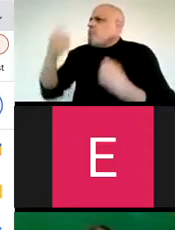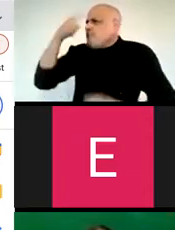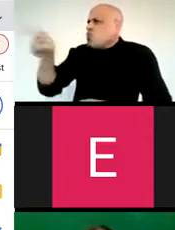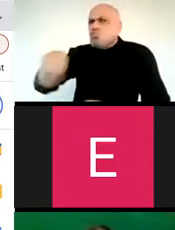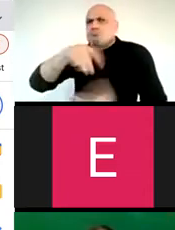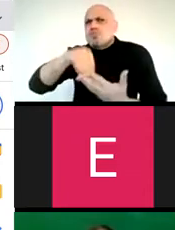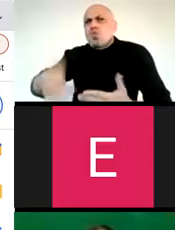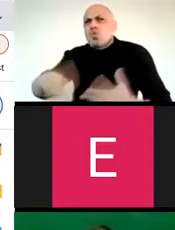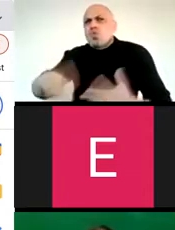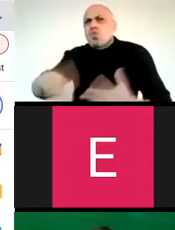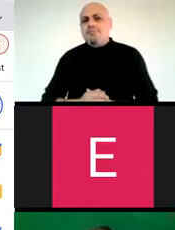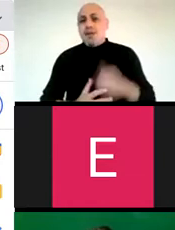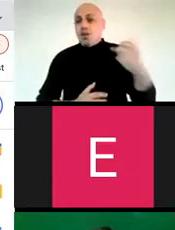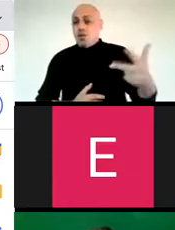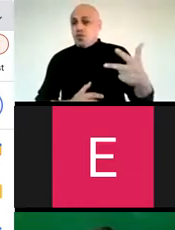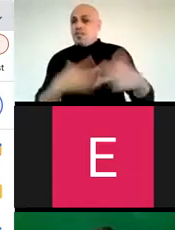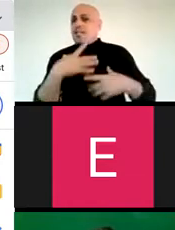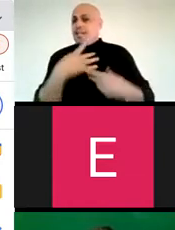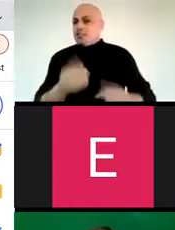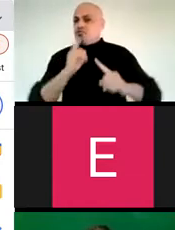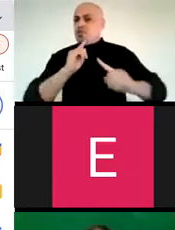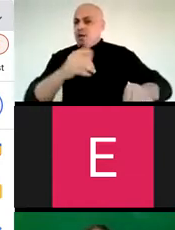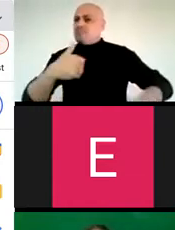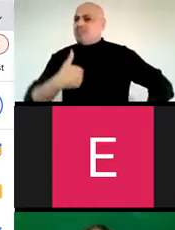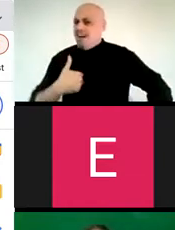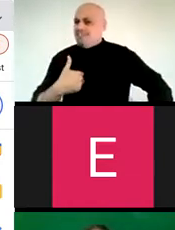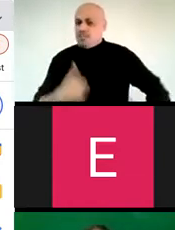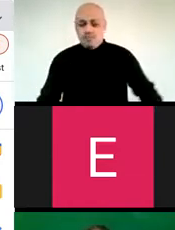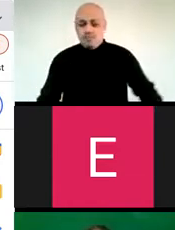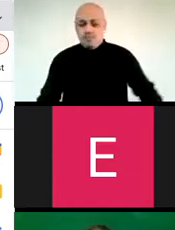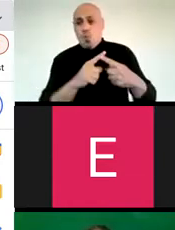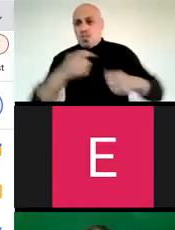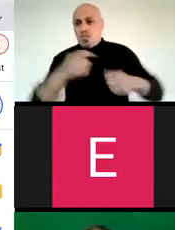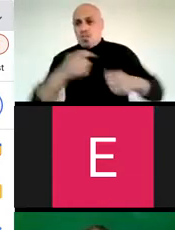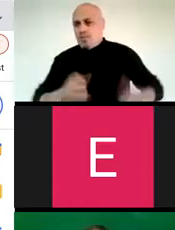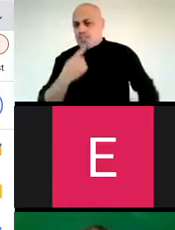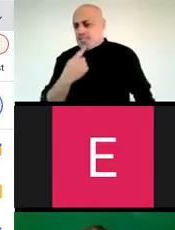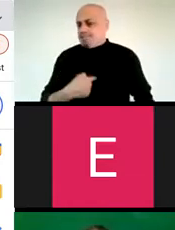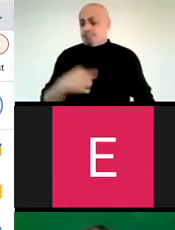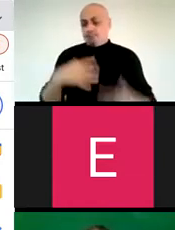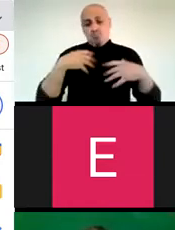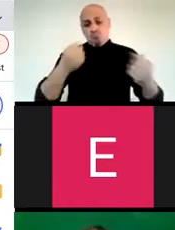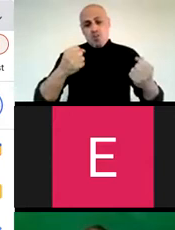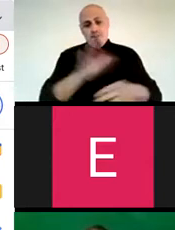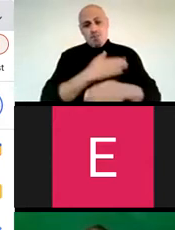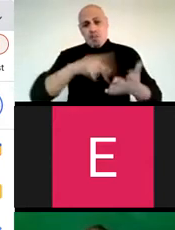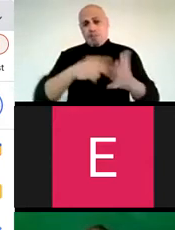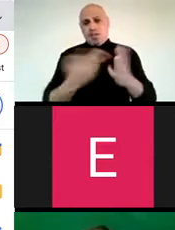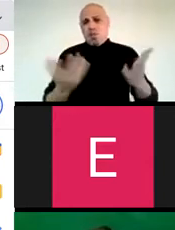to be brave to my students and I had three very interesting responses. One of our drummers said to